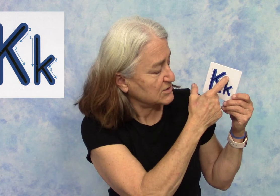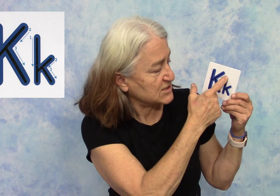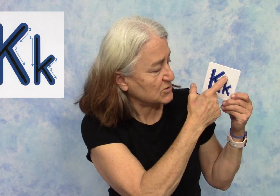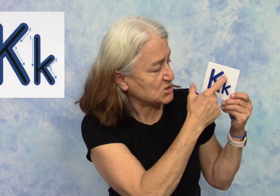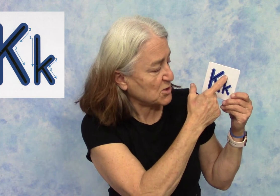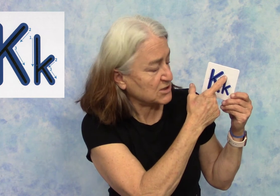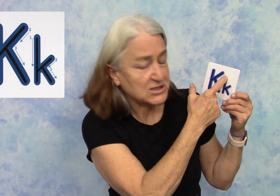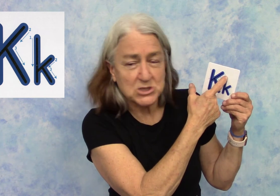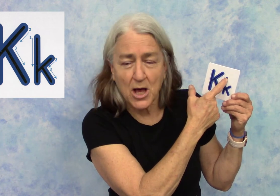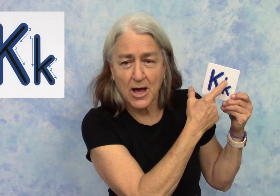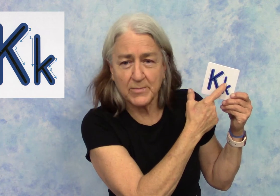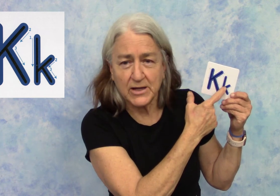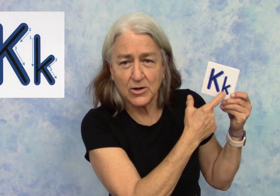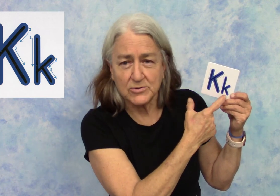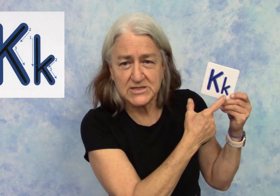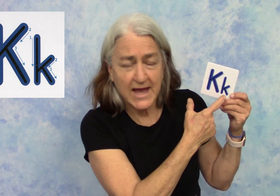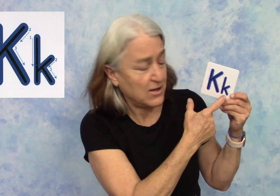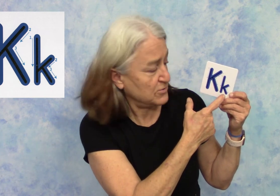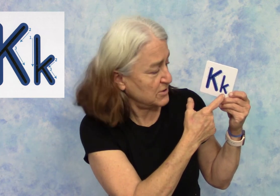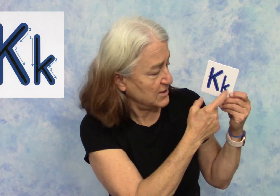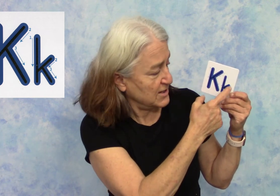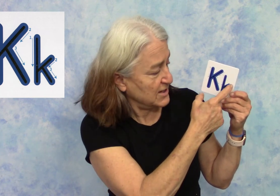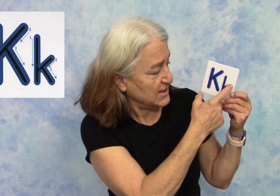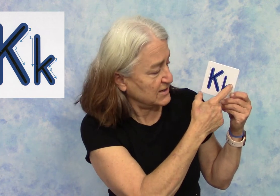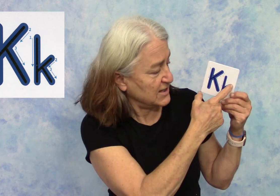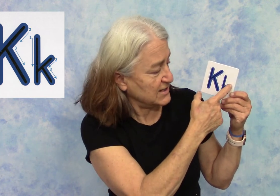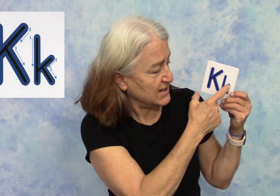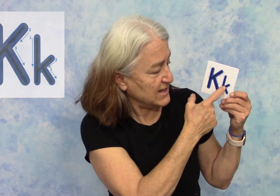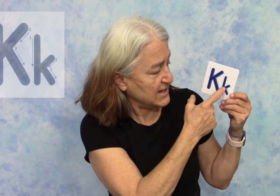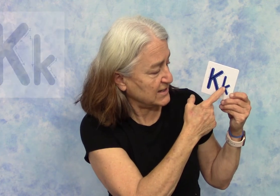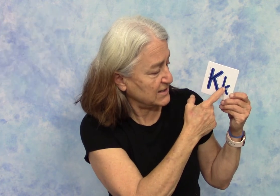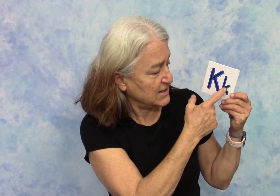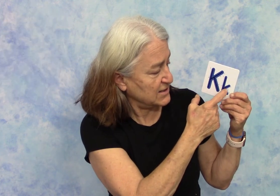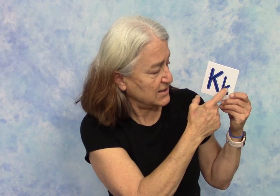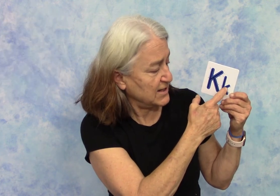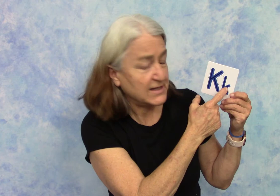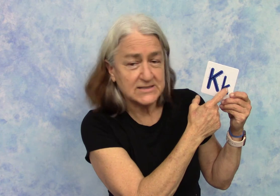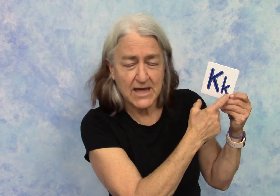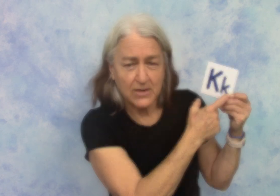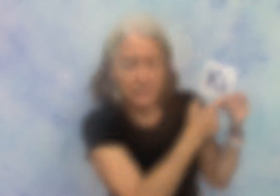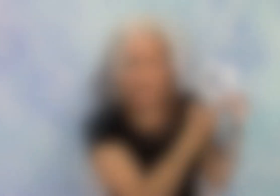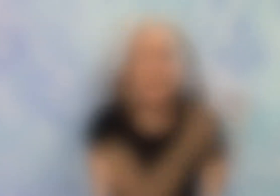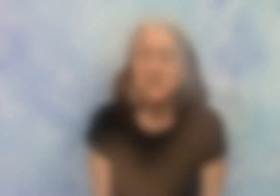So start at the top and go down, and then in, and down.